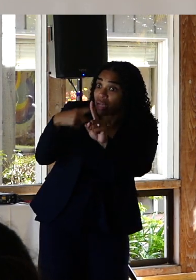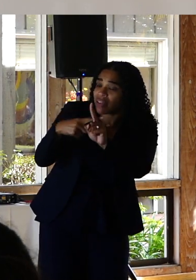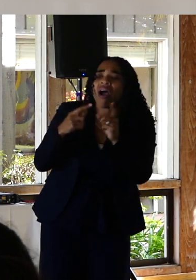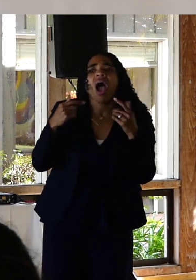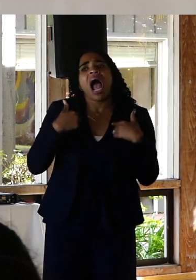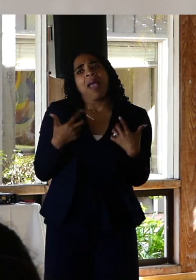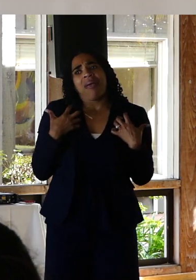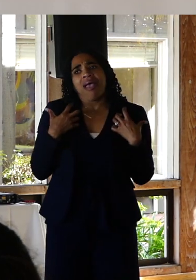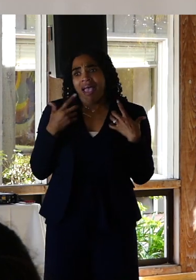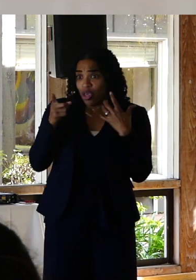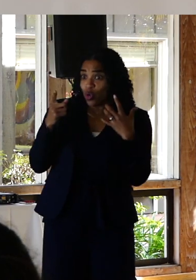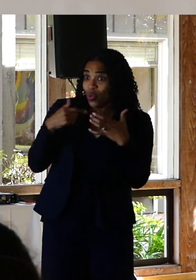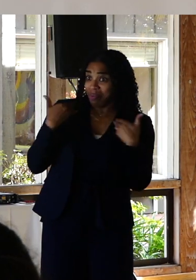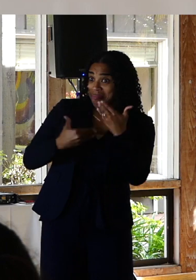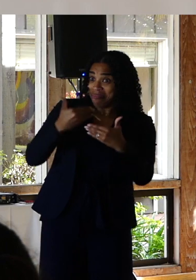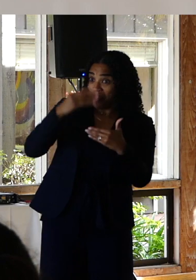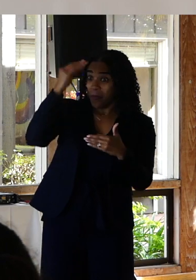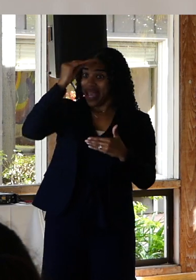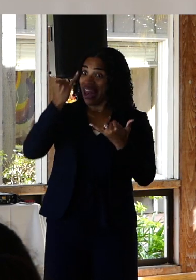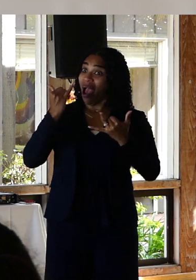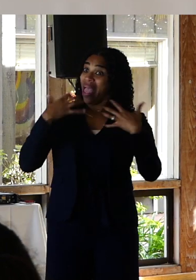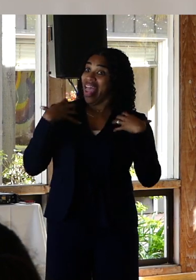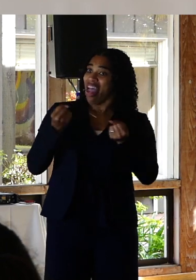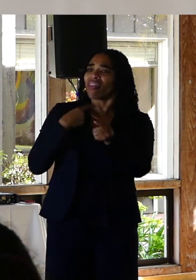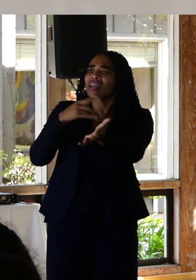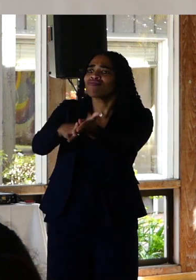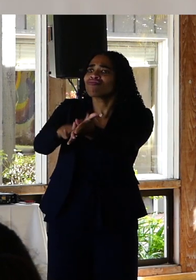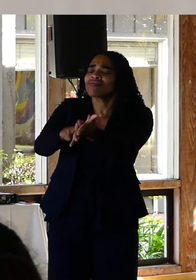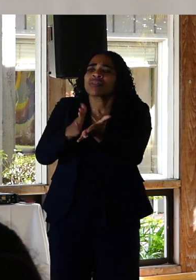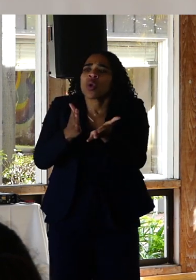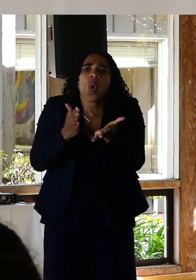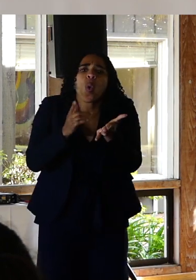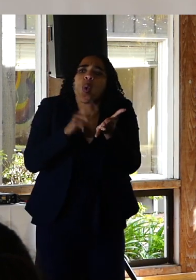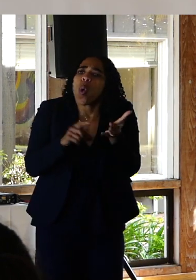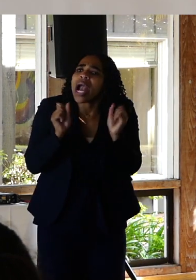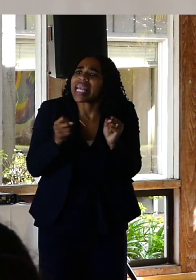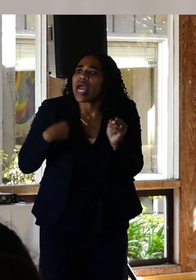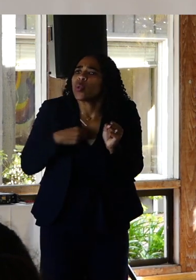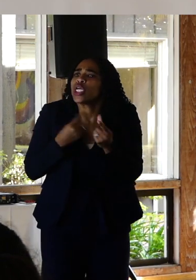way and I am so thrilled to hear that. Now what can we do together how